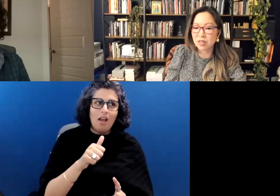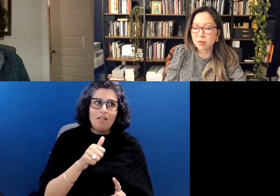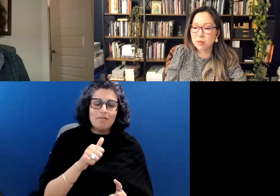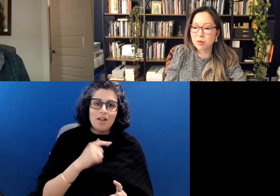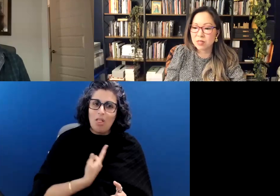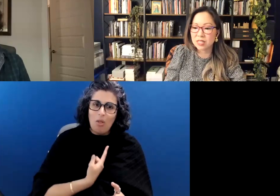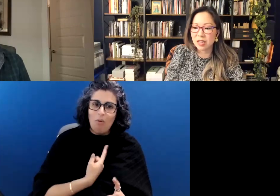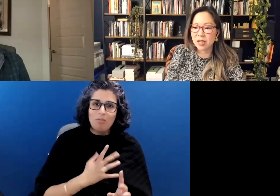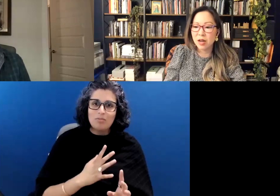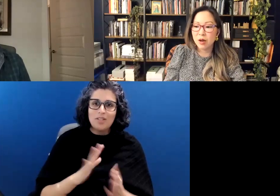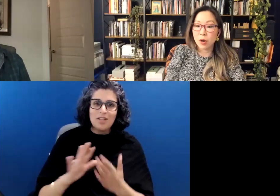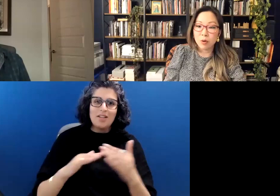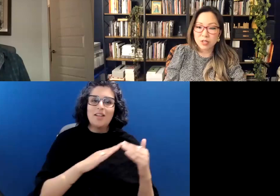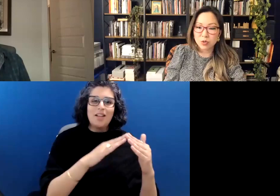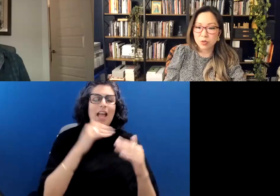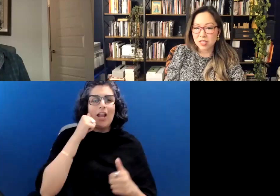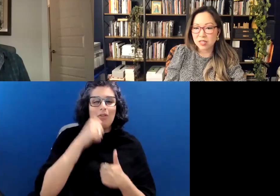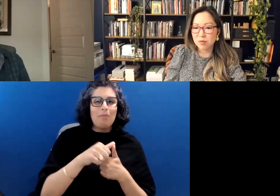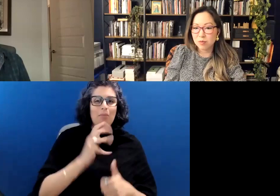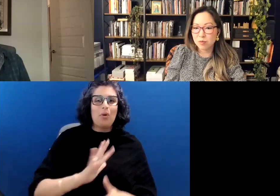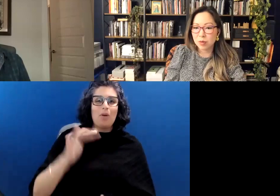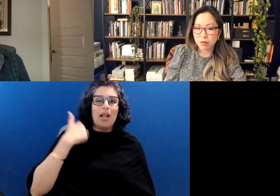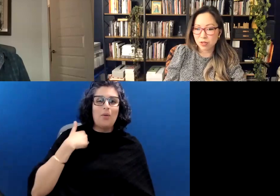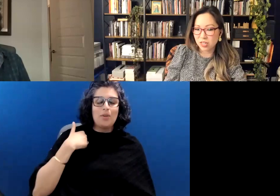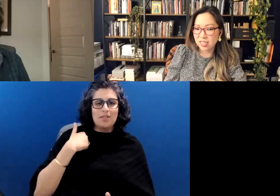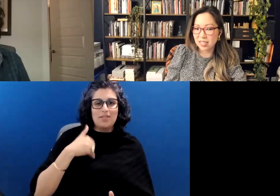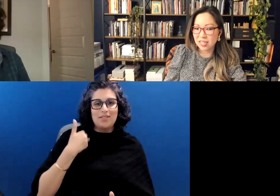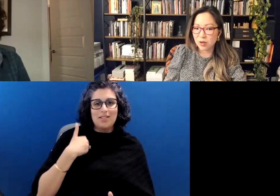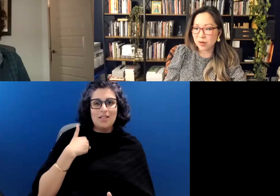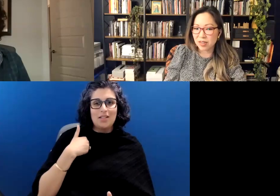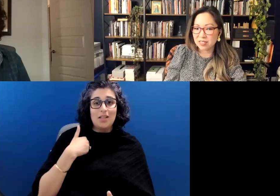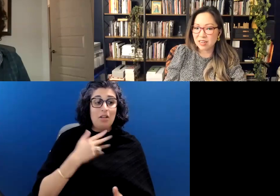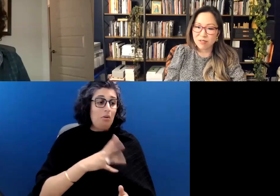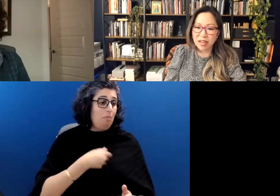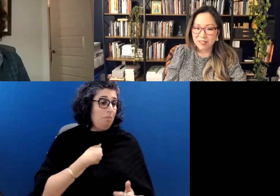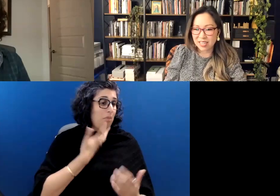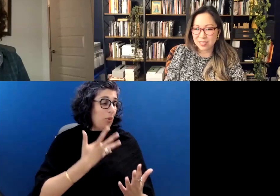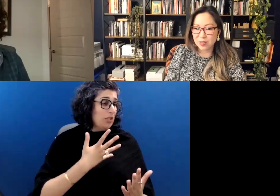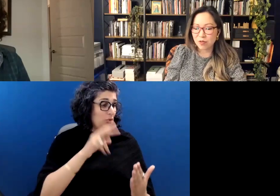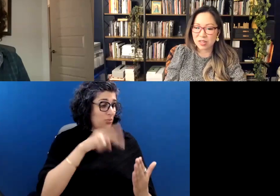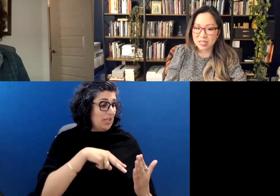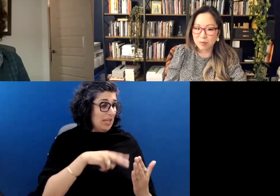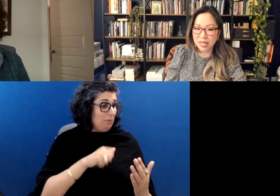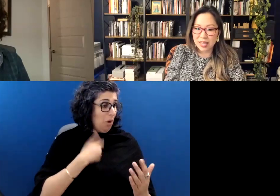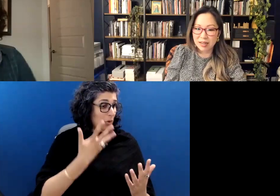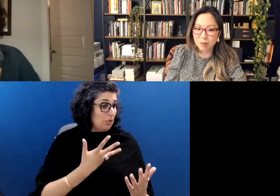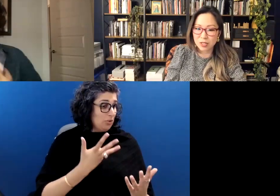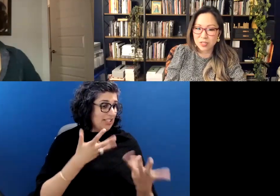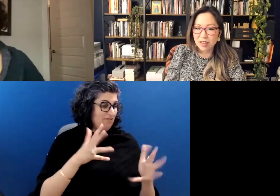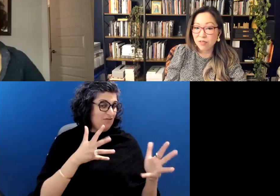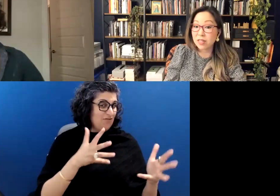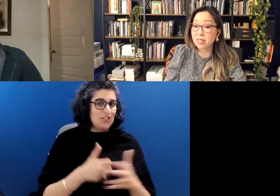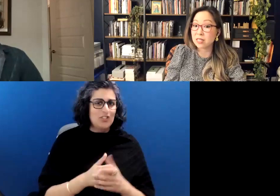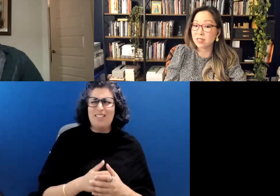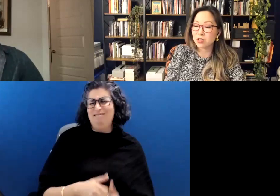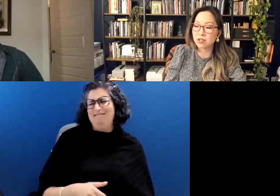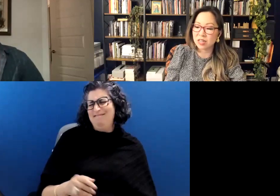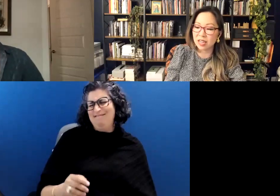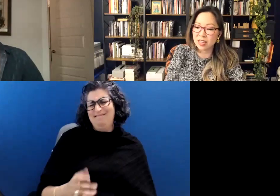I was younger, people would say, poets read poetry, and nobody else. I get so offended by that which I feel like is less true today.